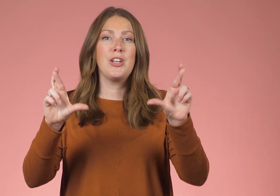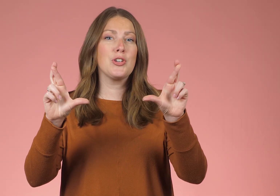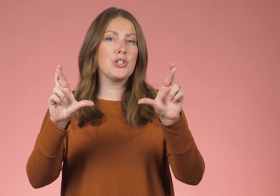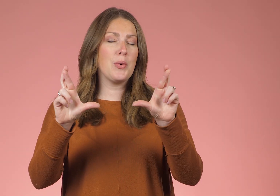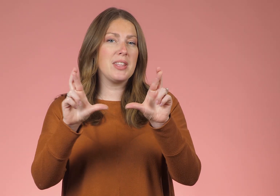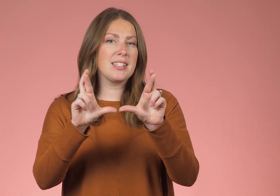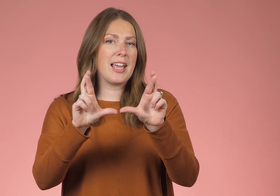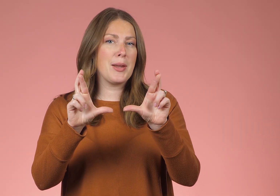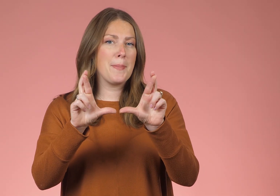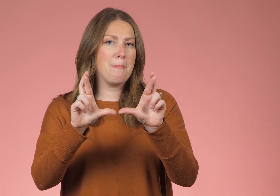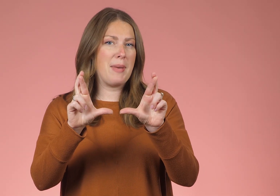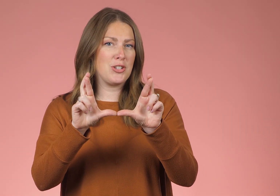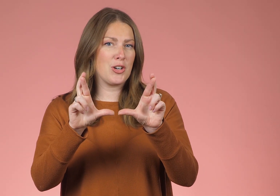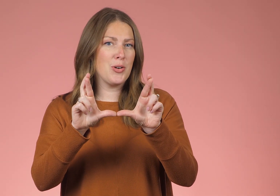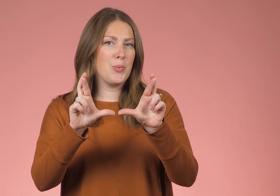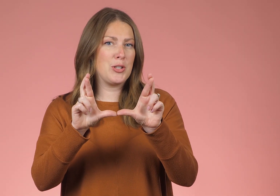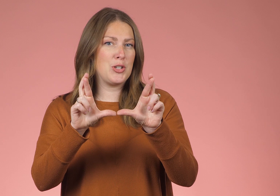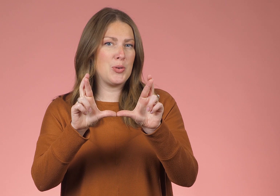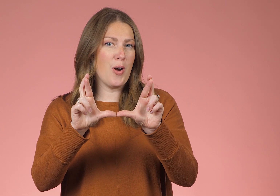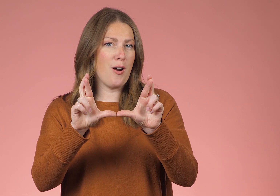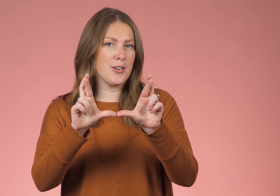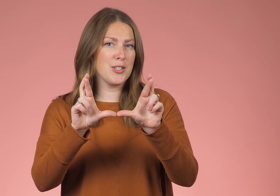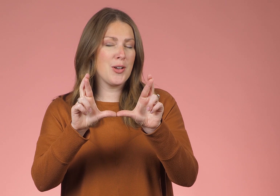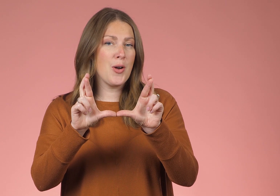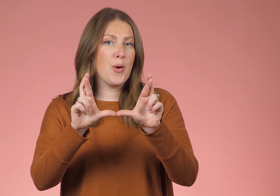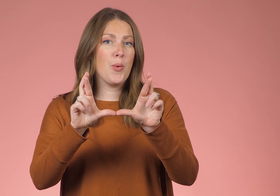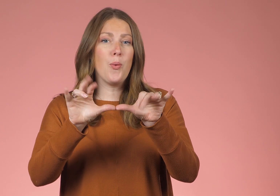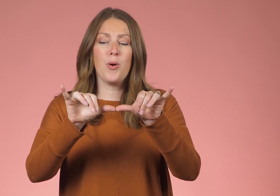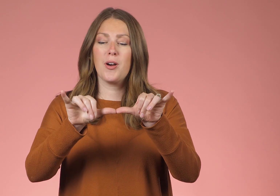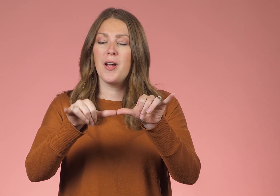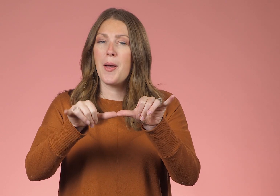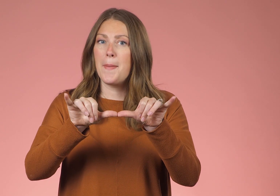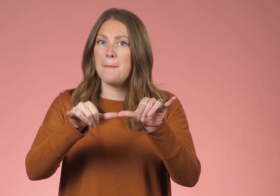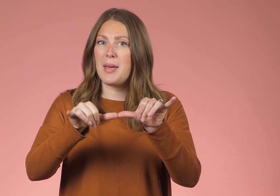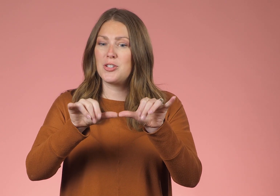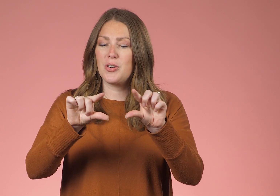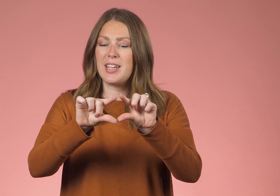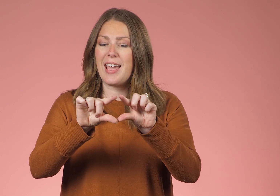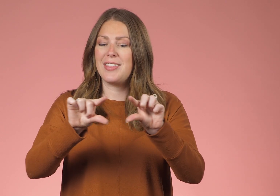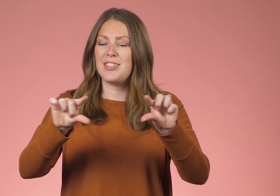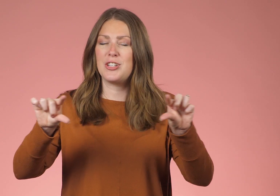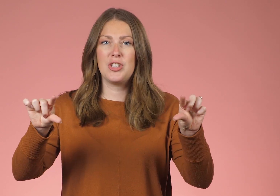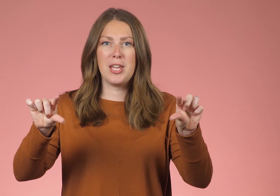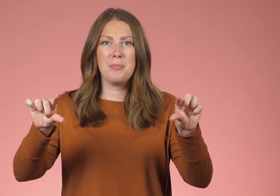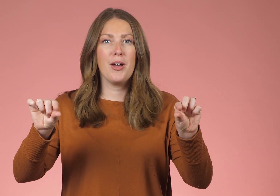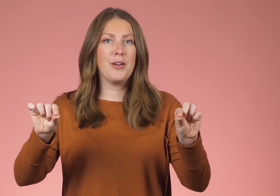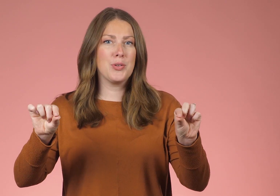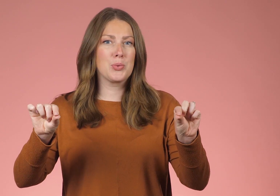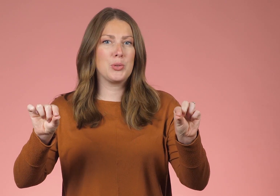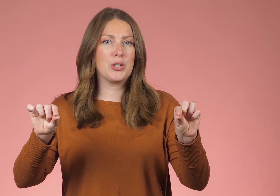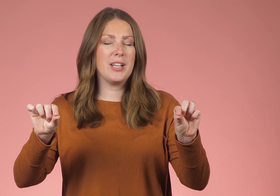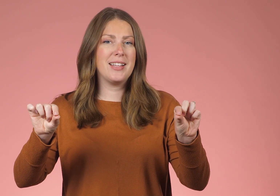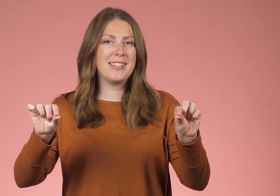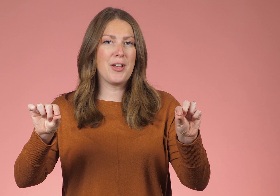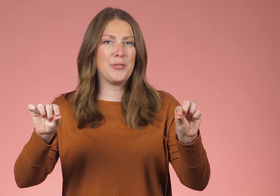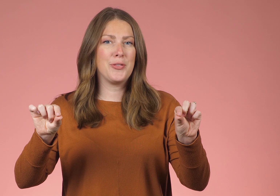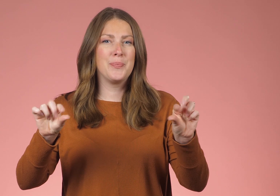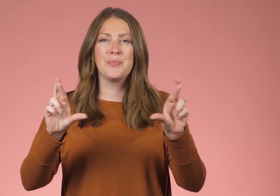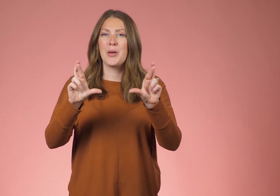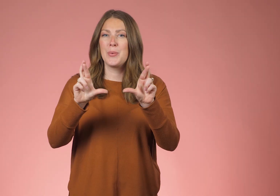You're showing the sign measure with 2 R’s or measuring. And then the shape of the ruler itself.